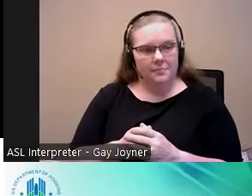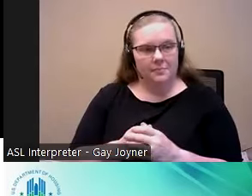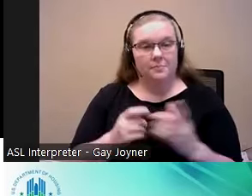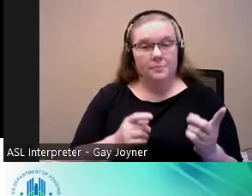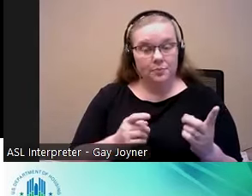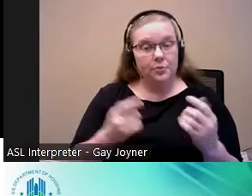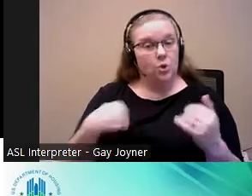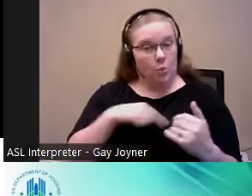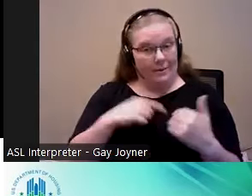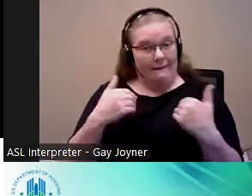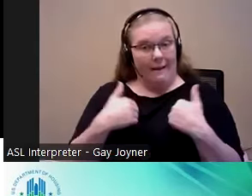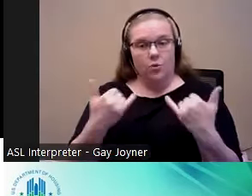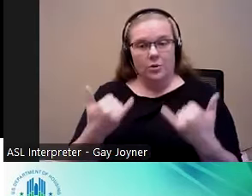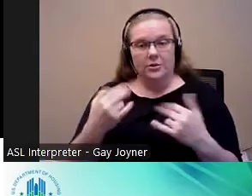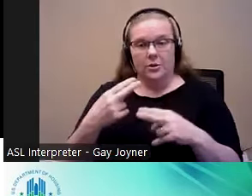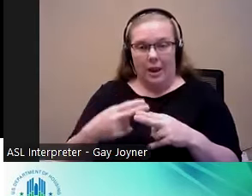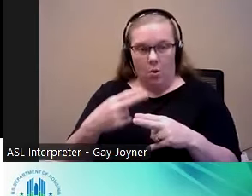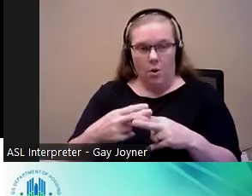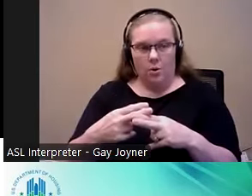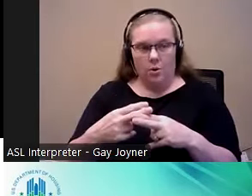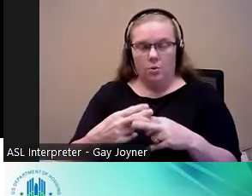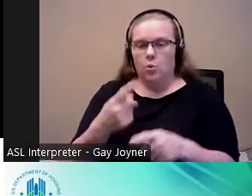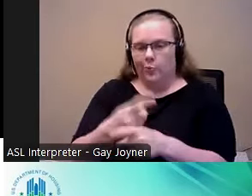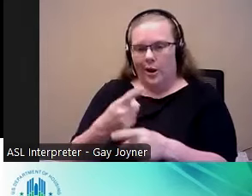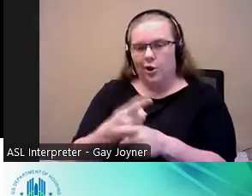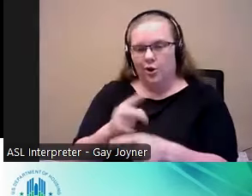we have what we call regular vectors or regular housing choice vouchers. And